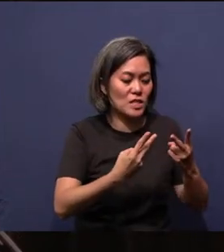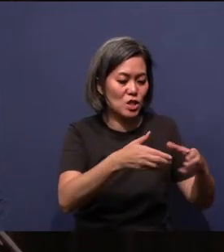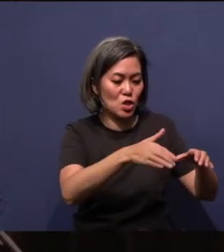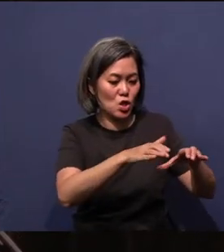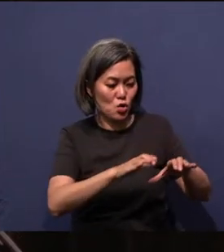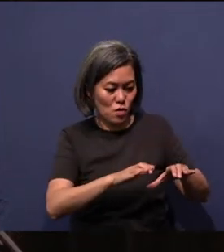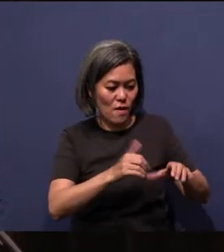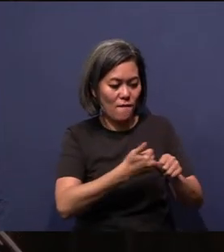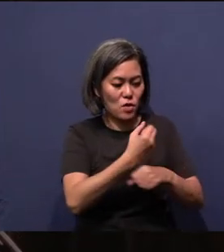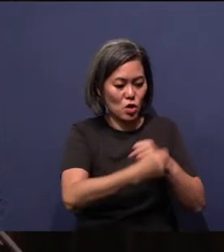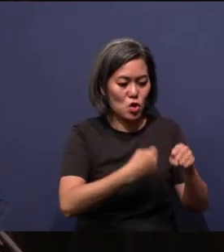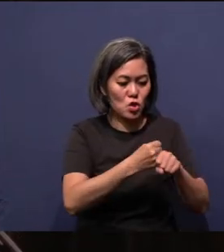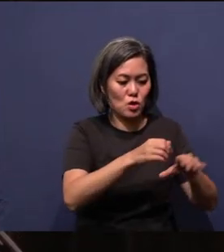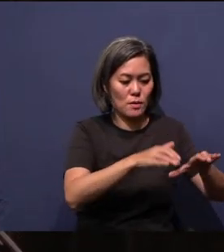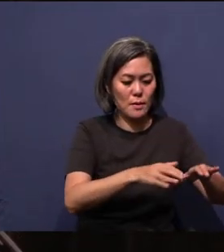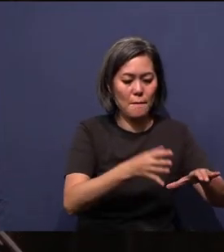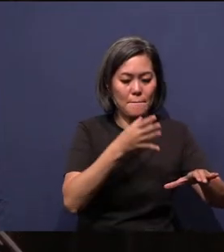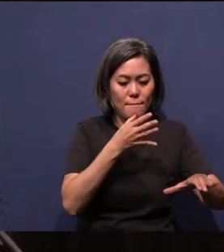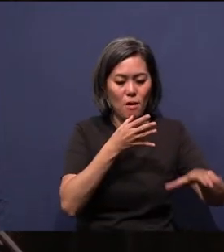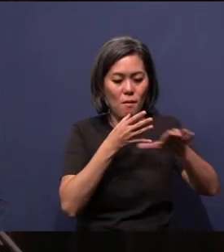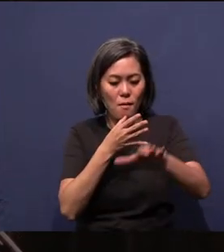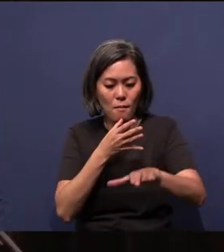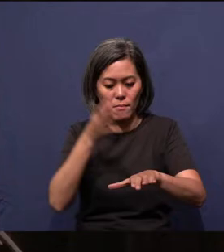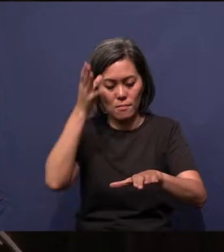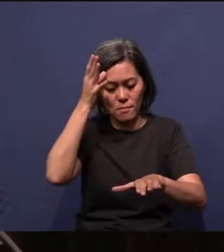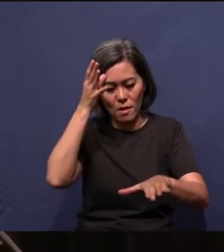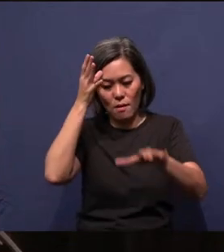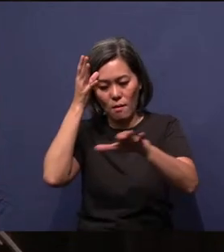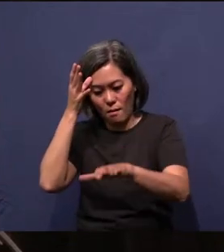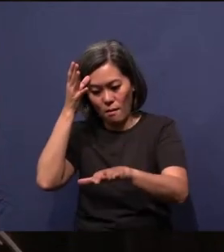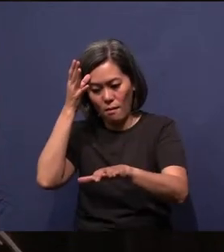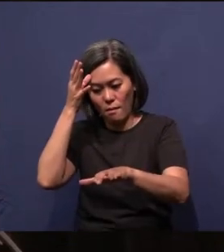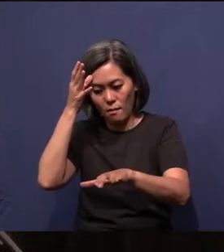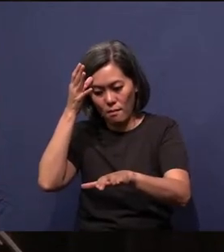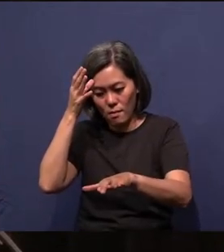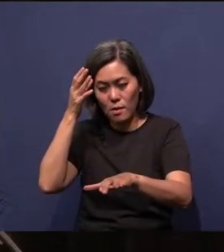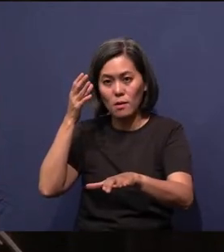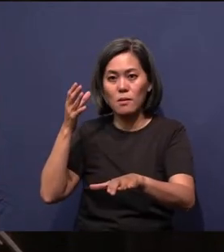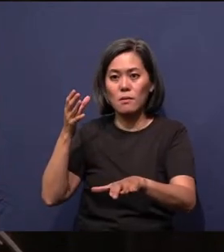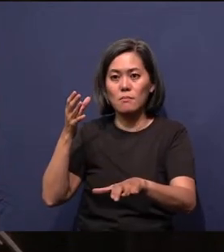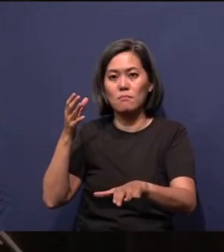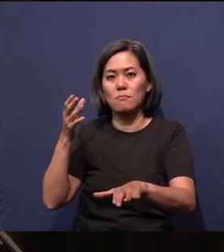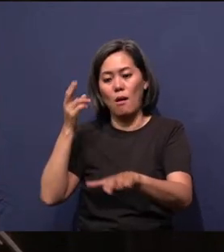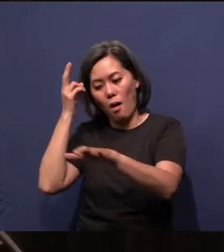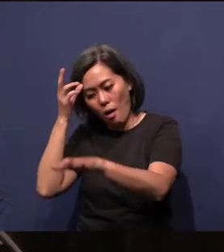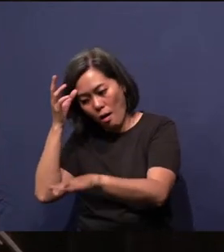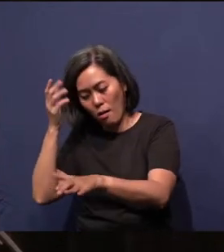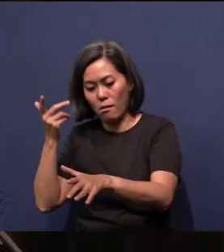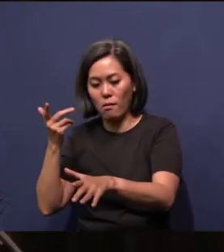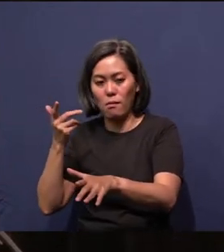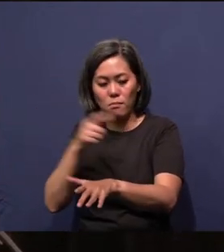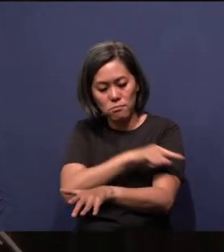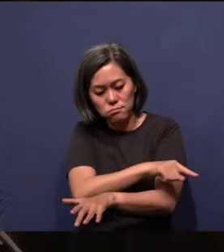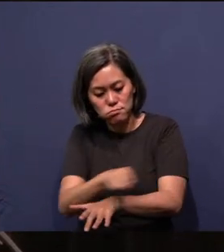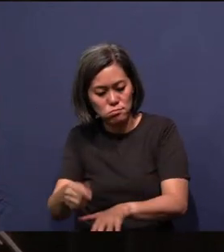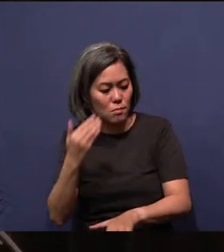she's next to dad, she's next to my uncle… no, my cousin. I know the name because of that. But do you know, for